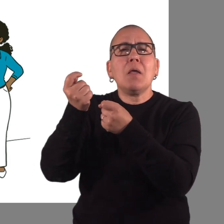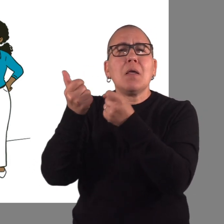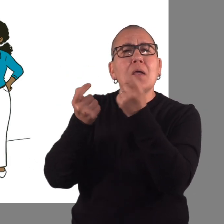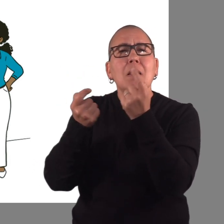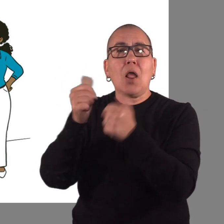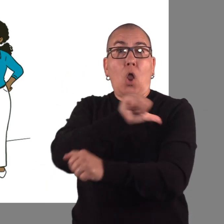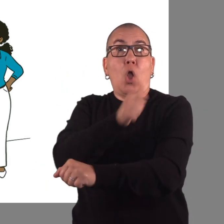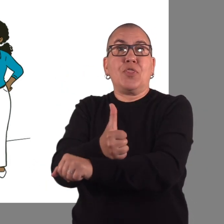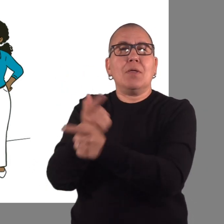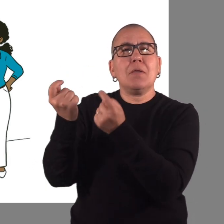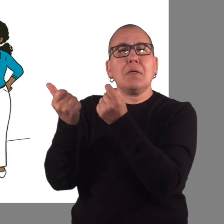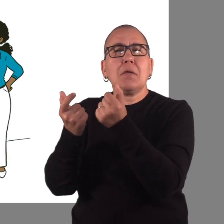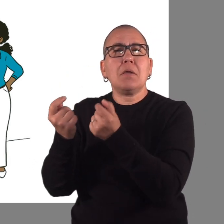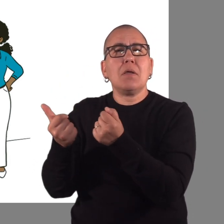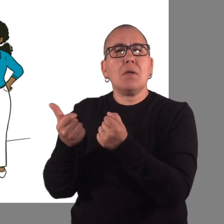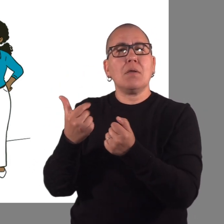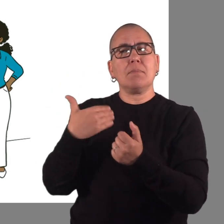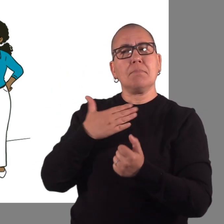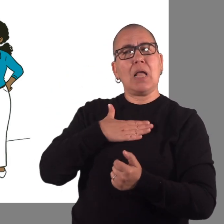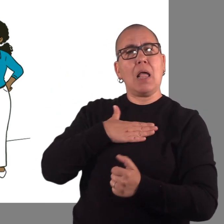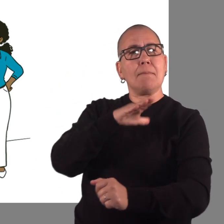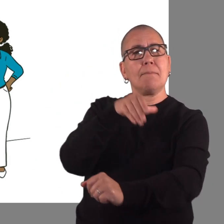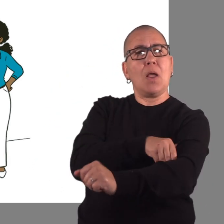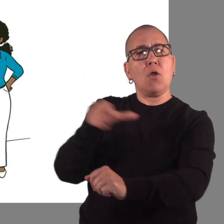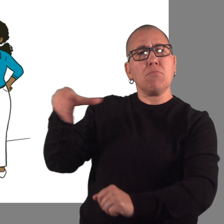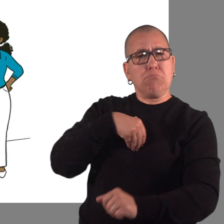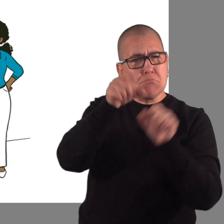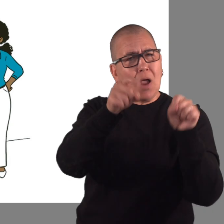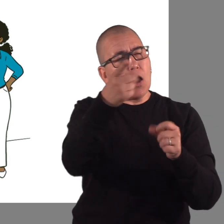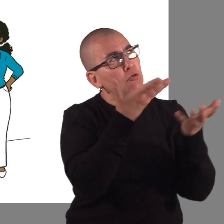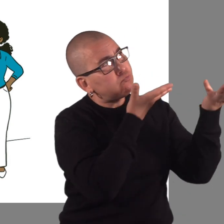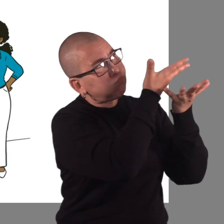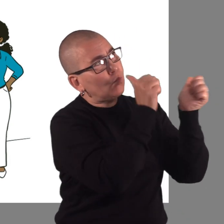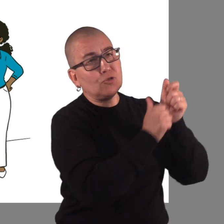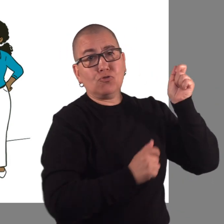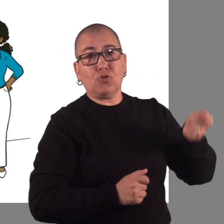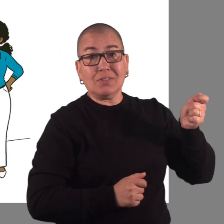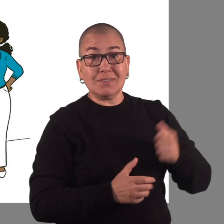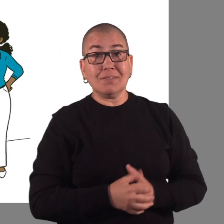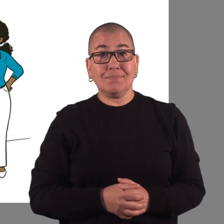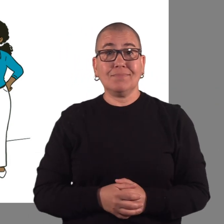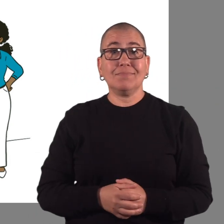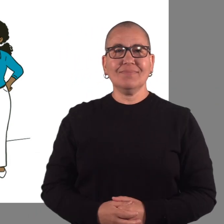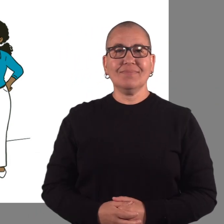some of your decision-making rights, you can request that of the judge as well.